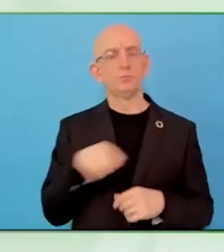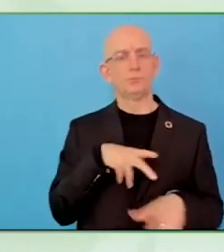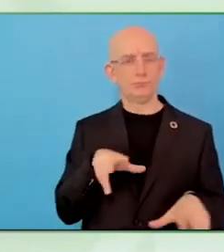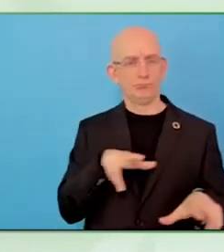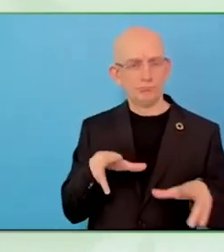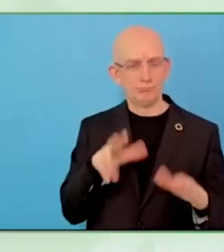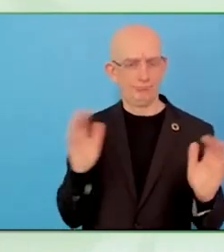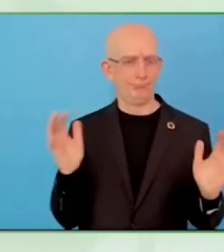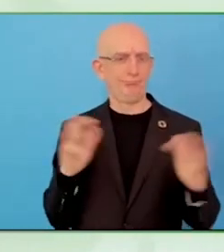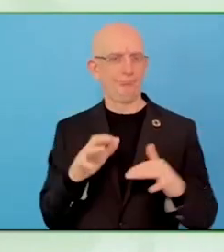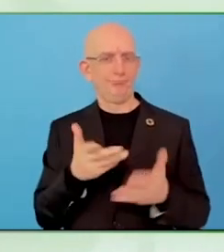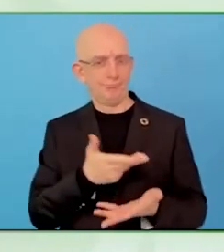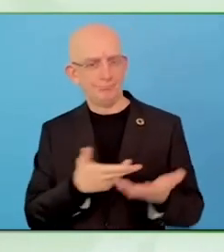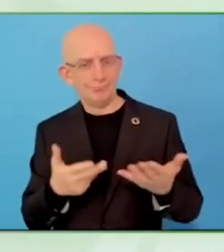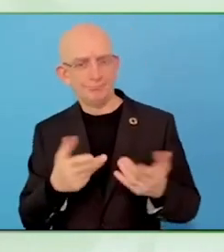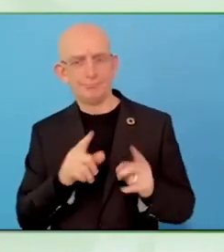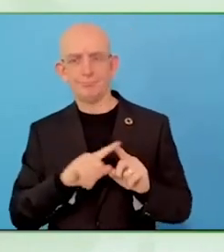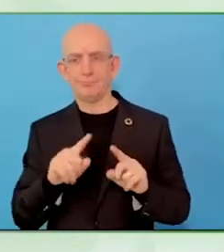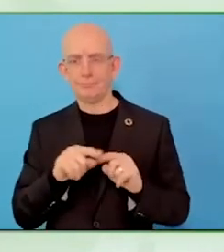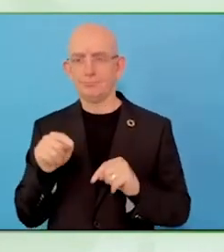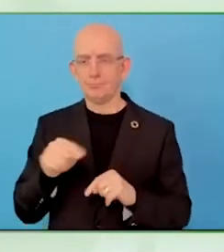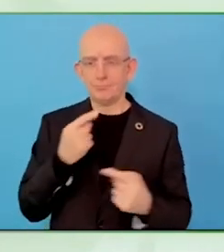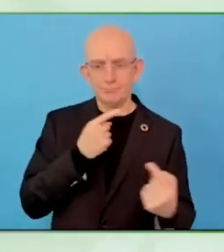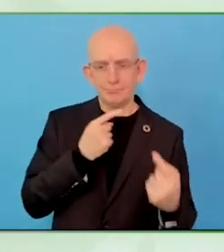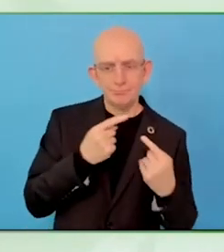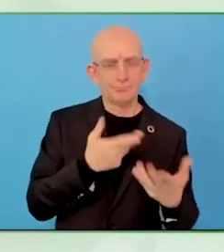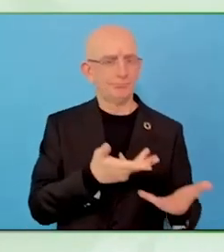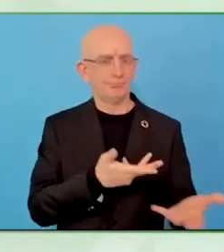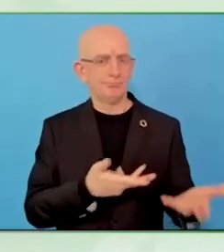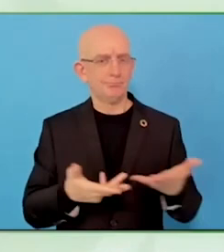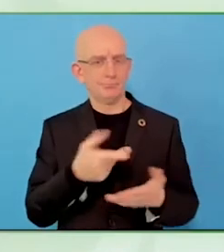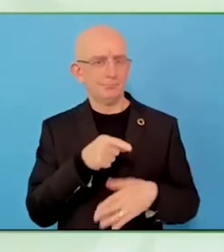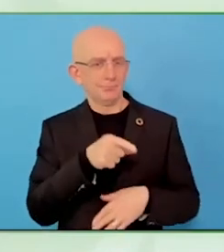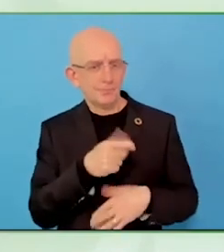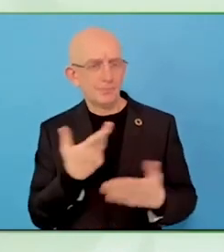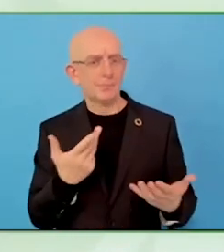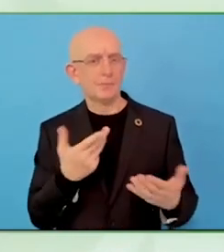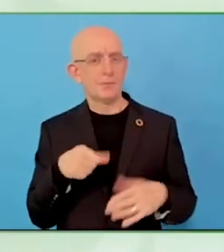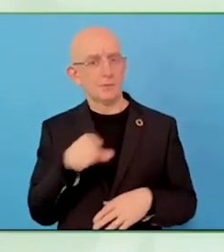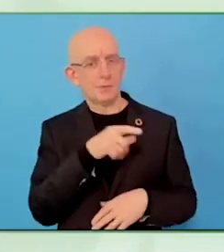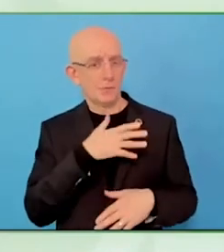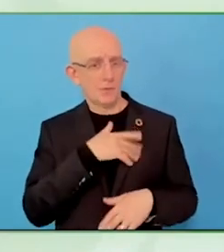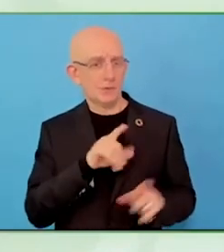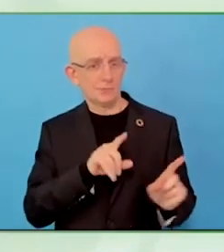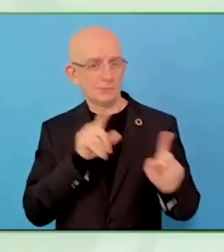It is a platform and not to wait for others to speak their story.